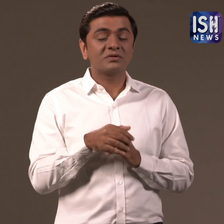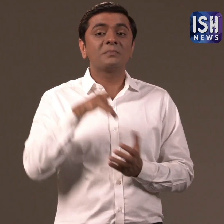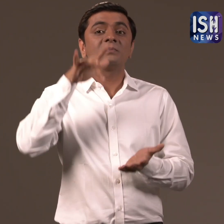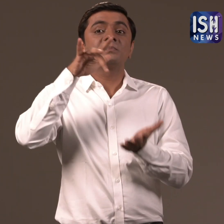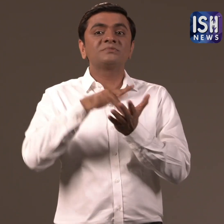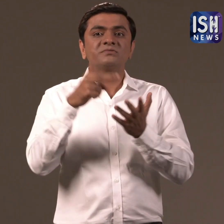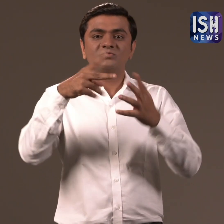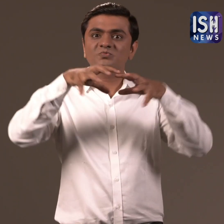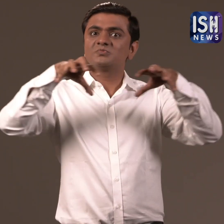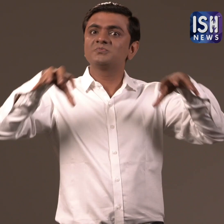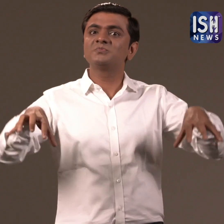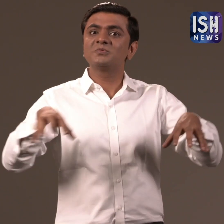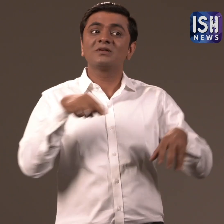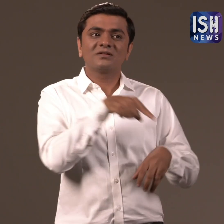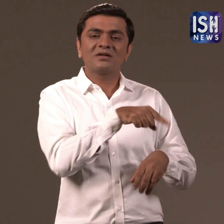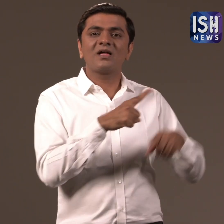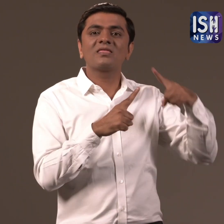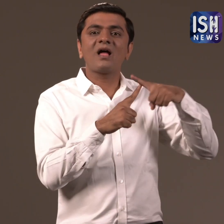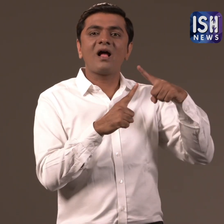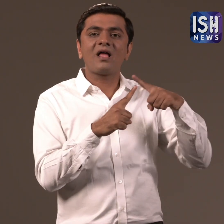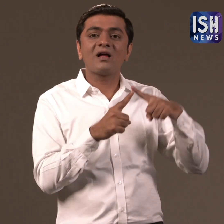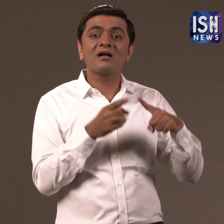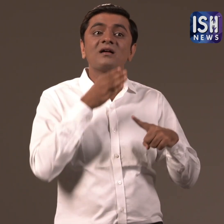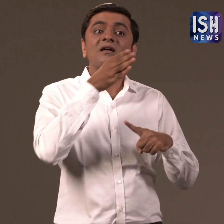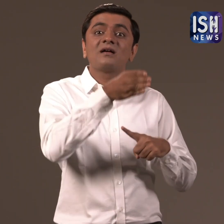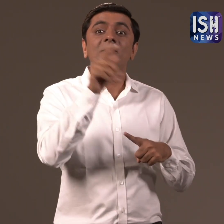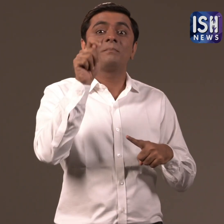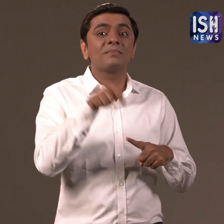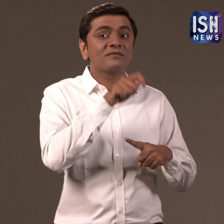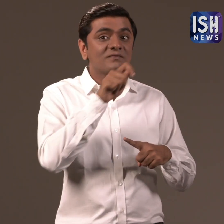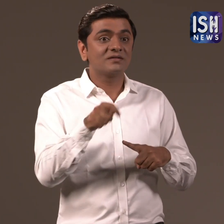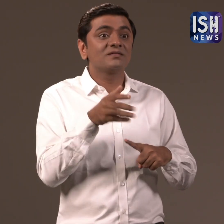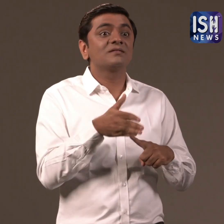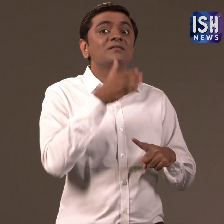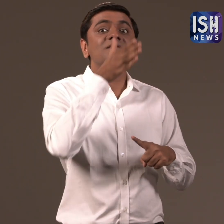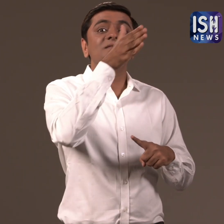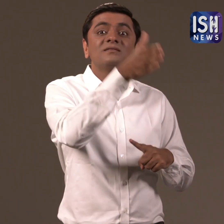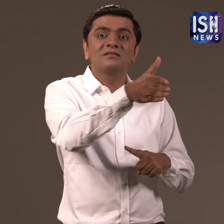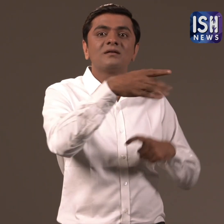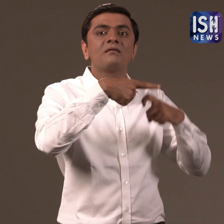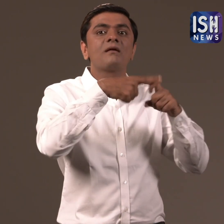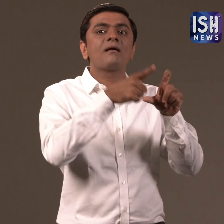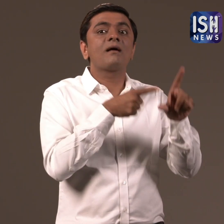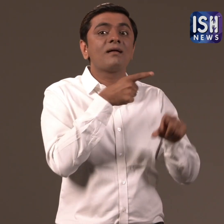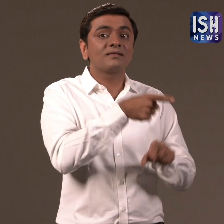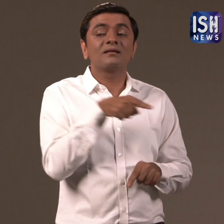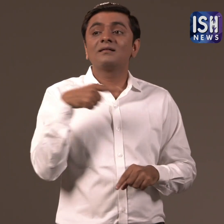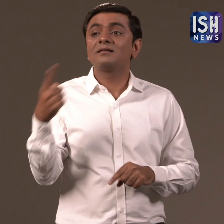These two Metro projects will run between Thane-Bhiwandi-Kalyan